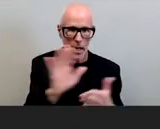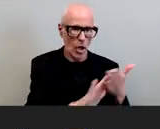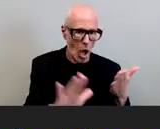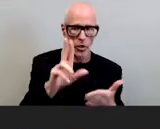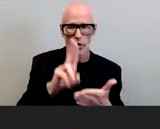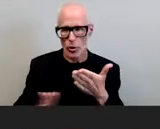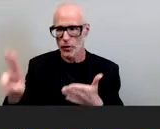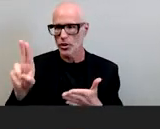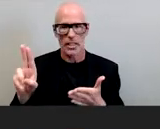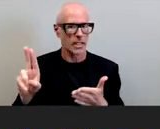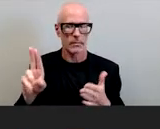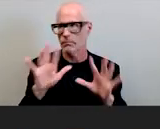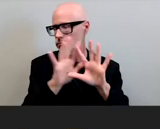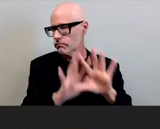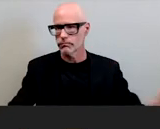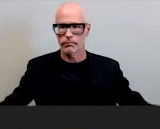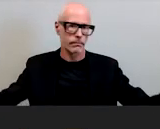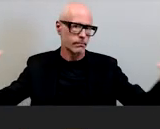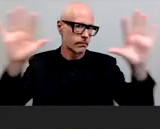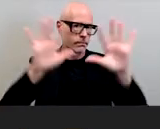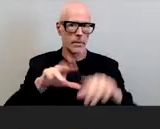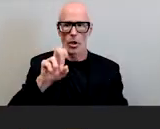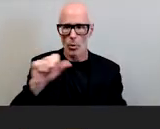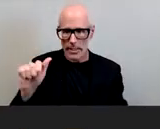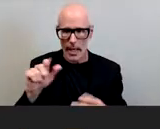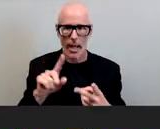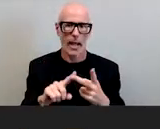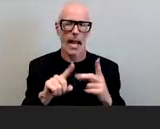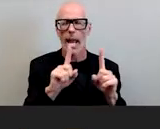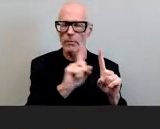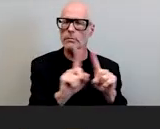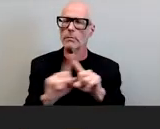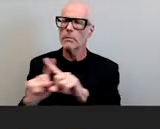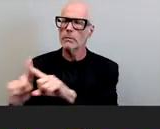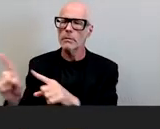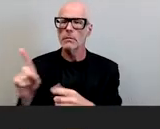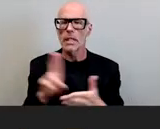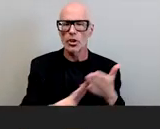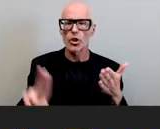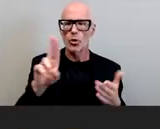every geographic region of the united states and across a range of institution types including lots